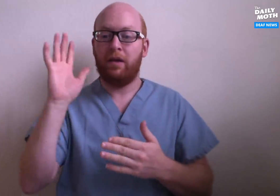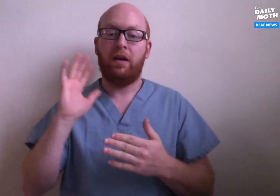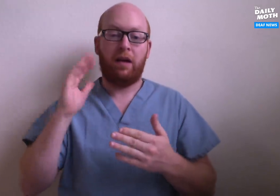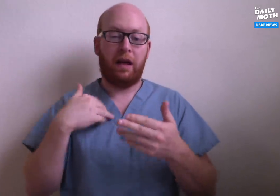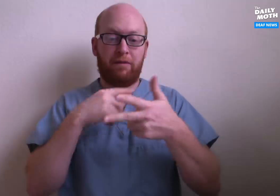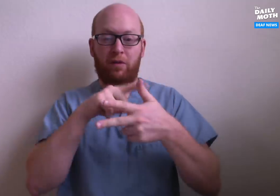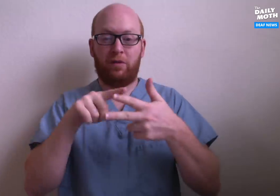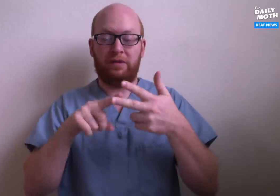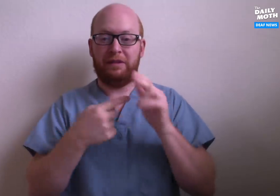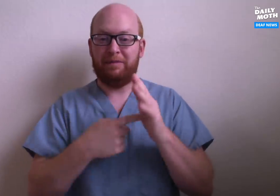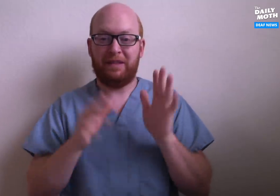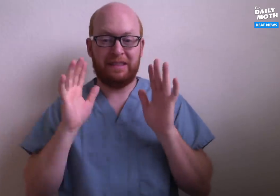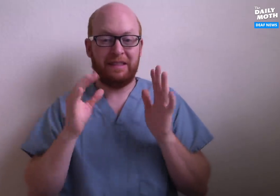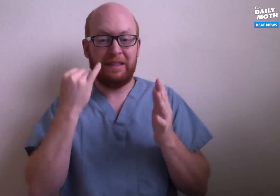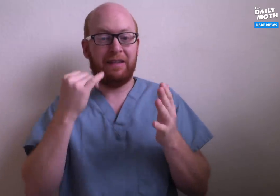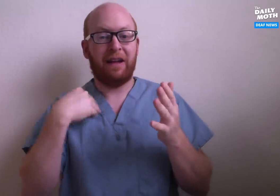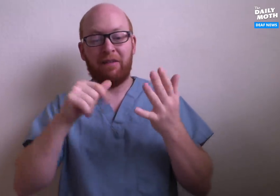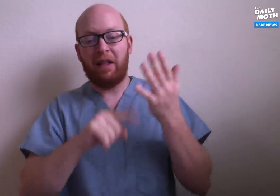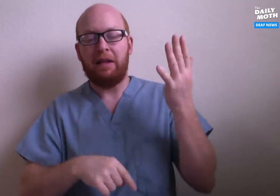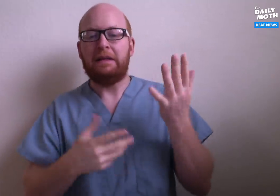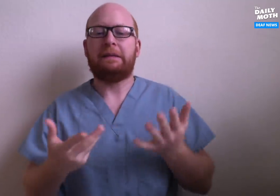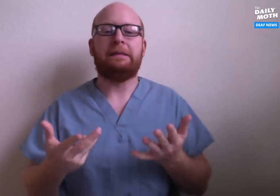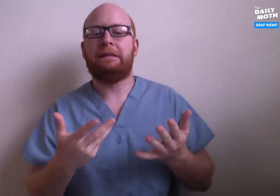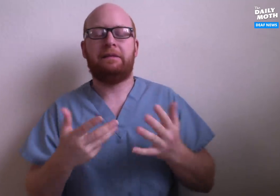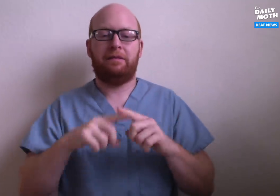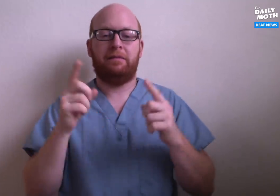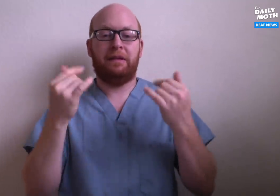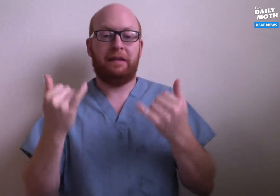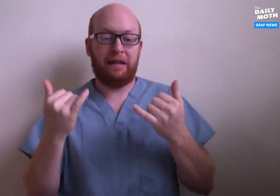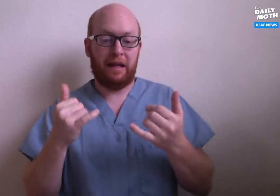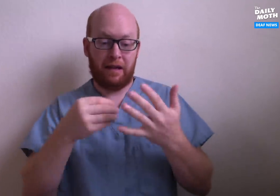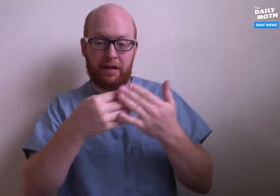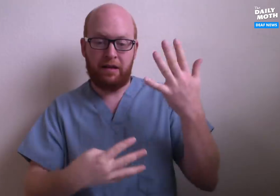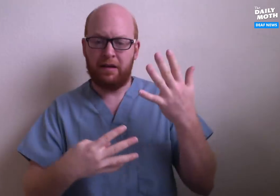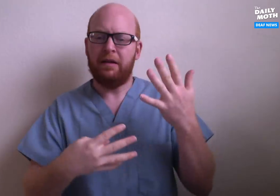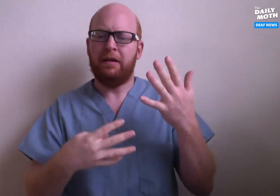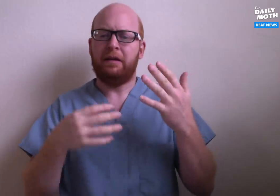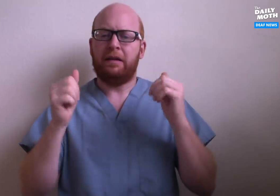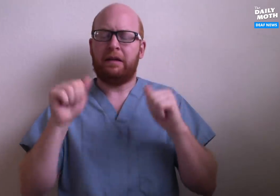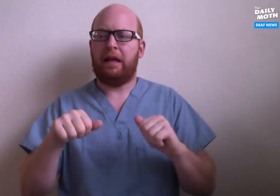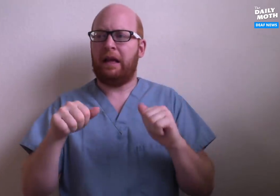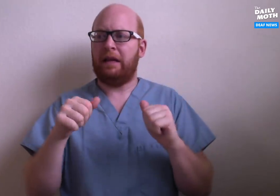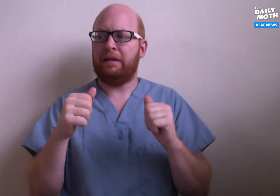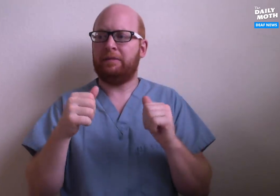because we used to just have three symptoms. If you exhibited other symptoms, it was a gray area. But if you have the other symptoms,